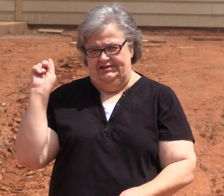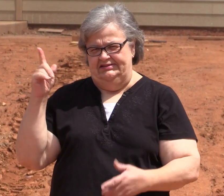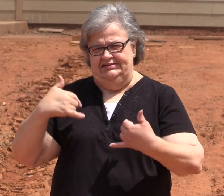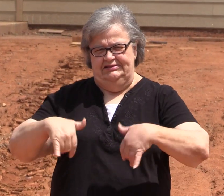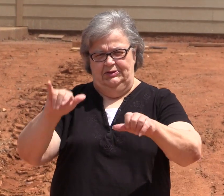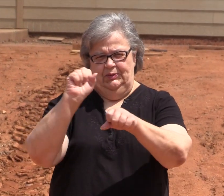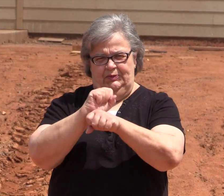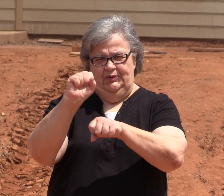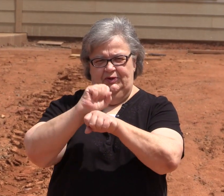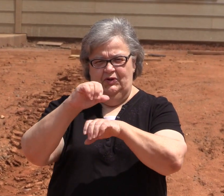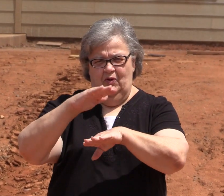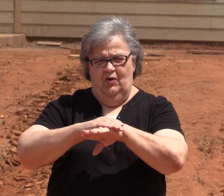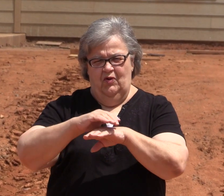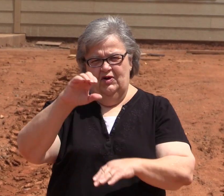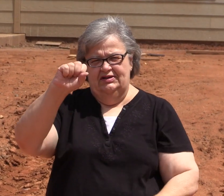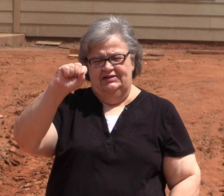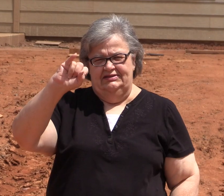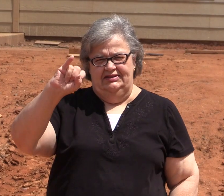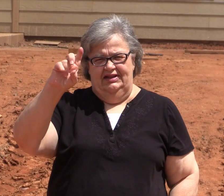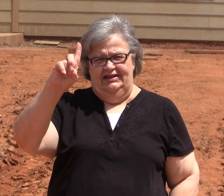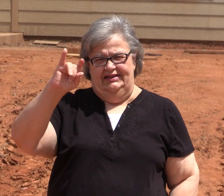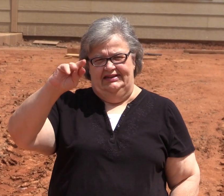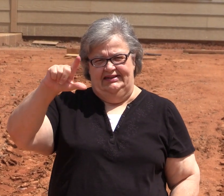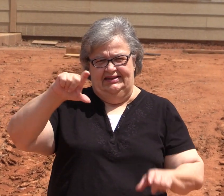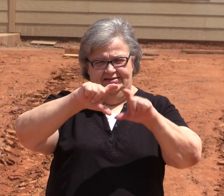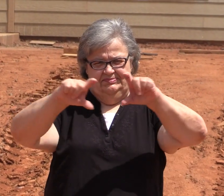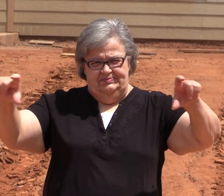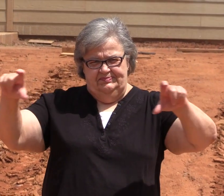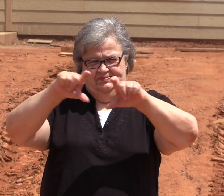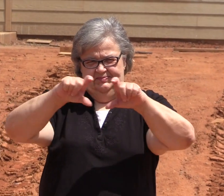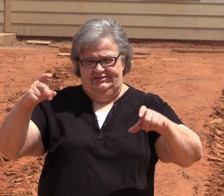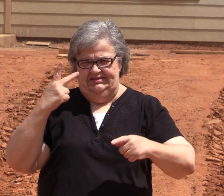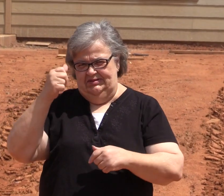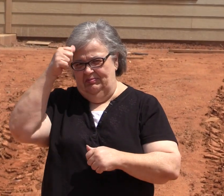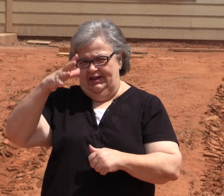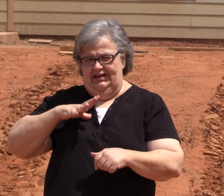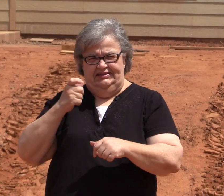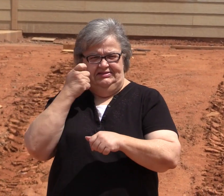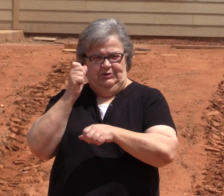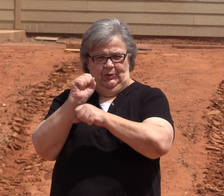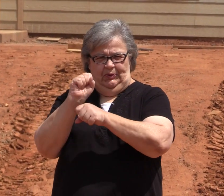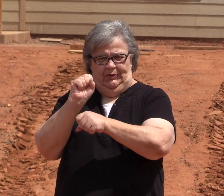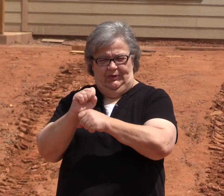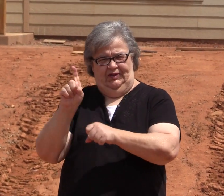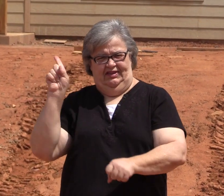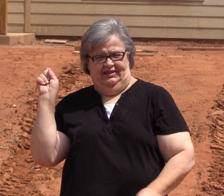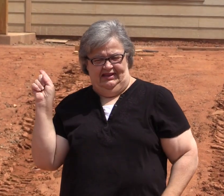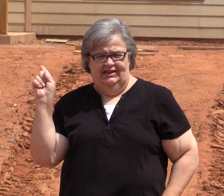The men are still working on the siding. You just saw them working over there.